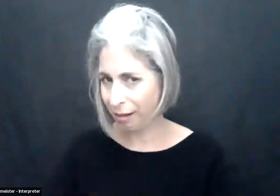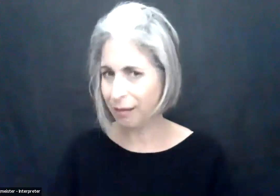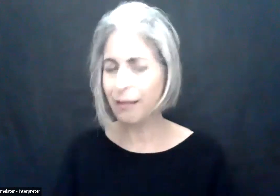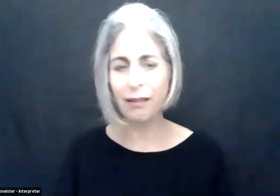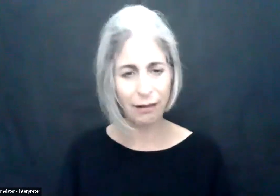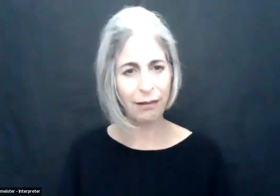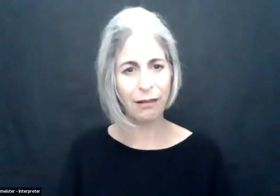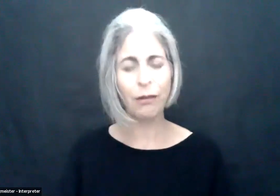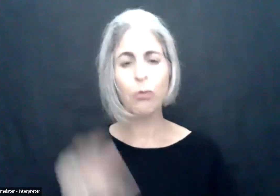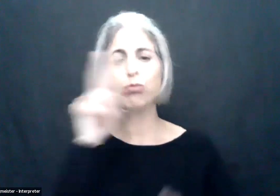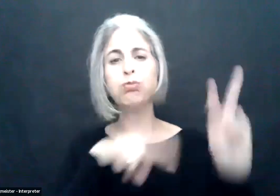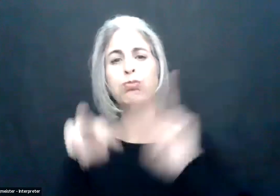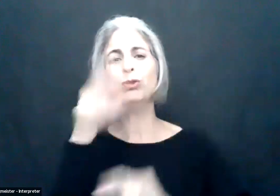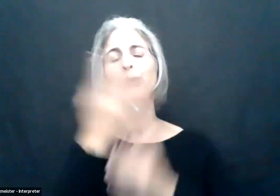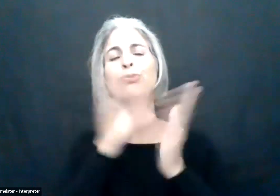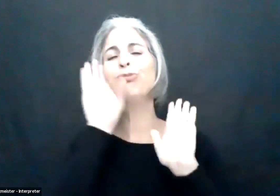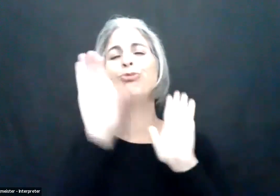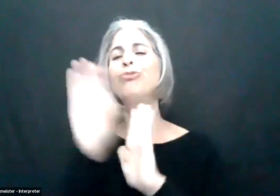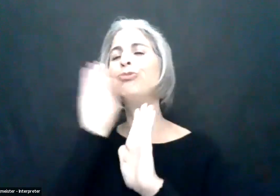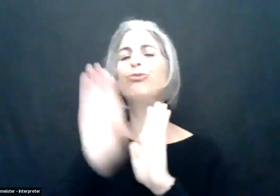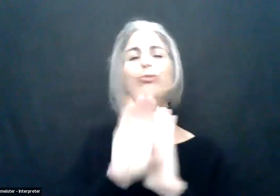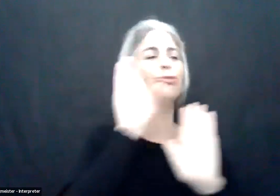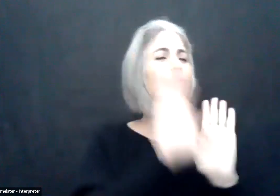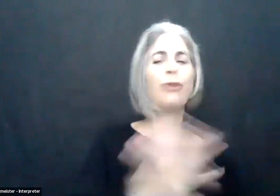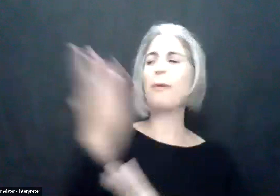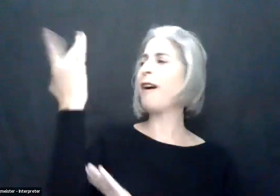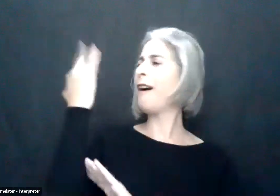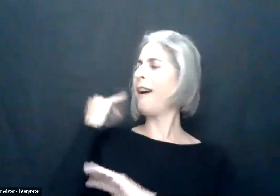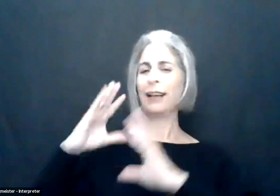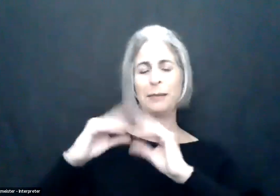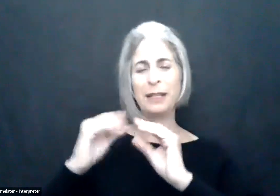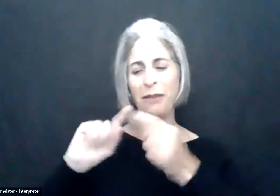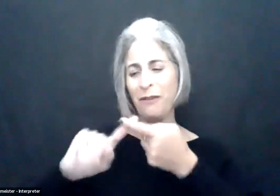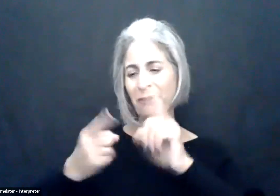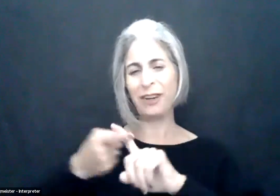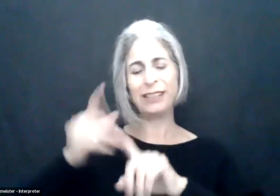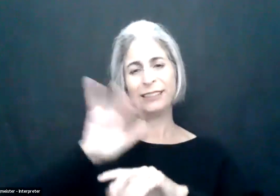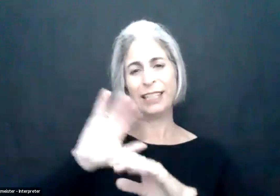We'll be leading into today's program in just a moment as we look at a few images